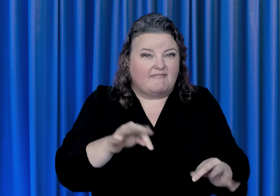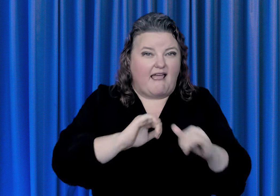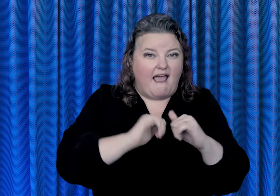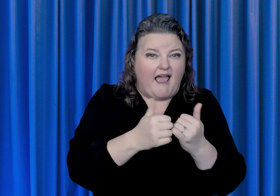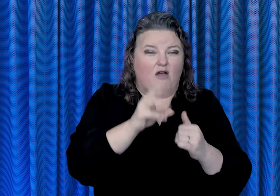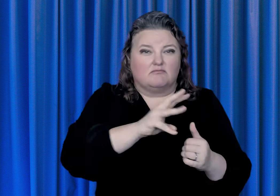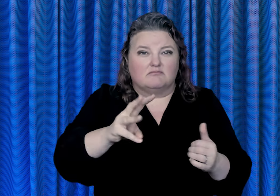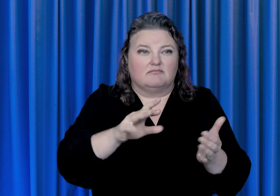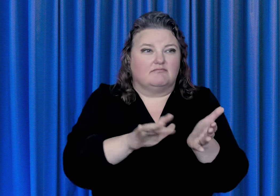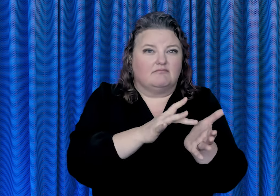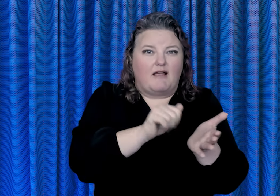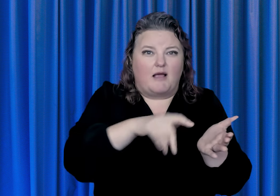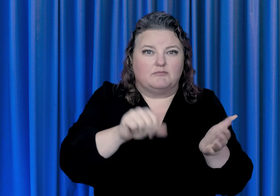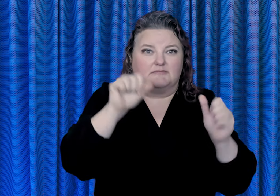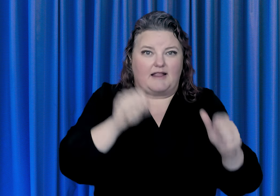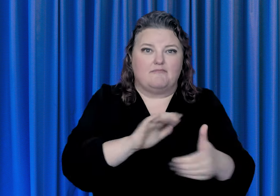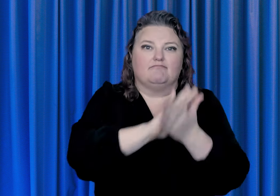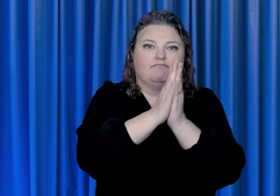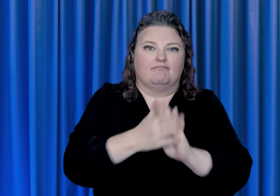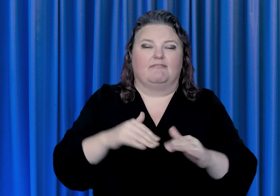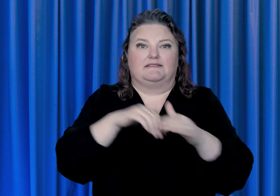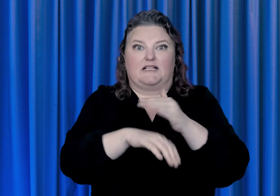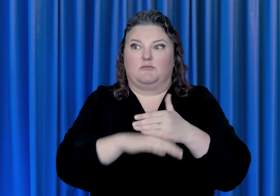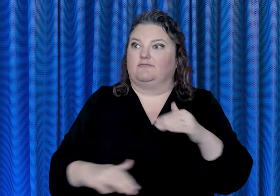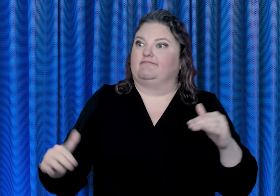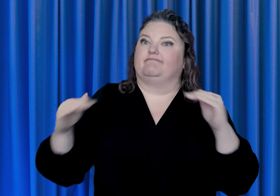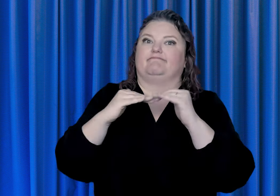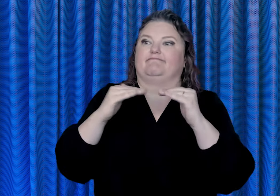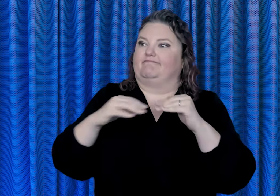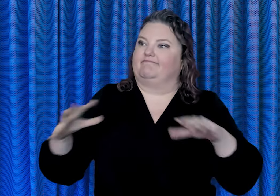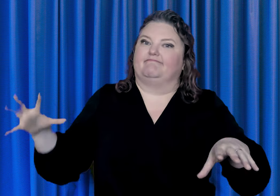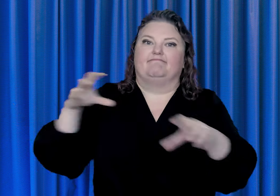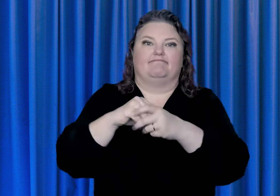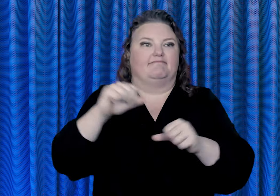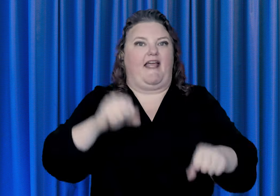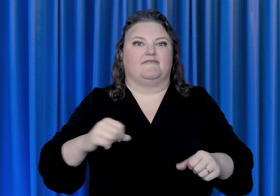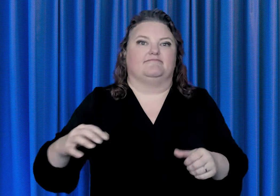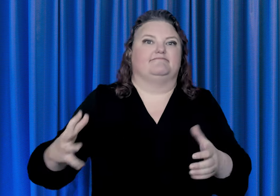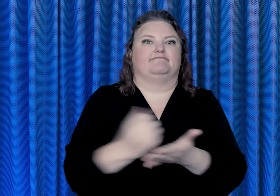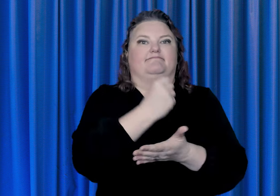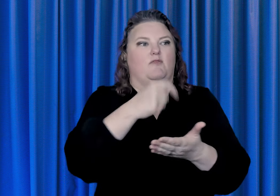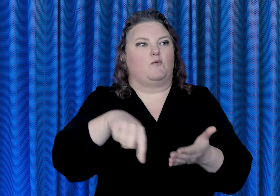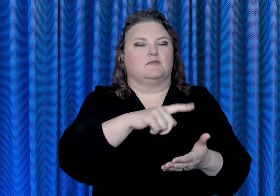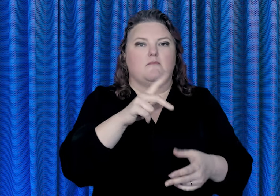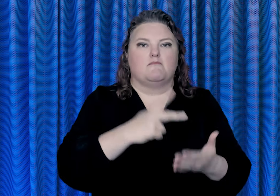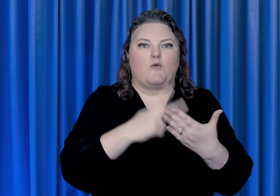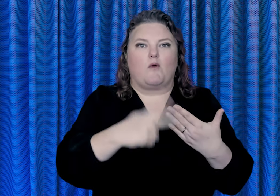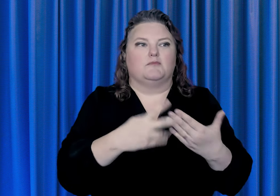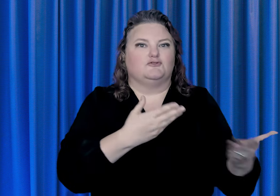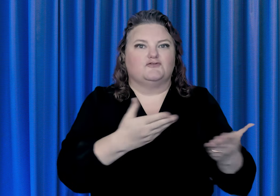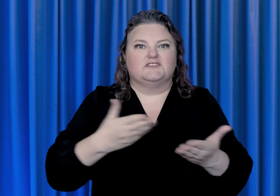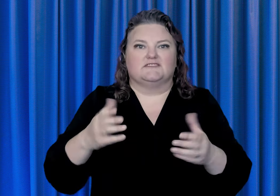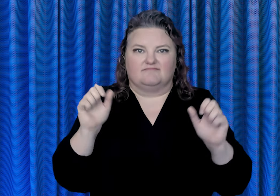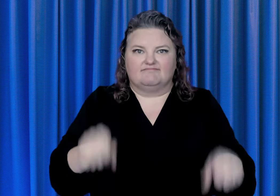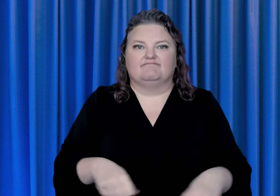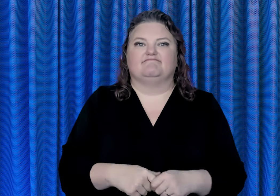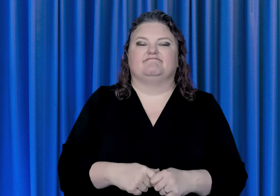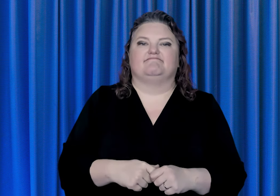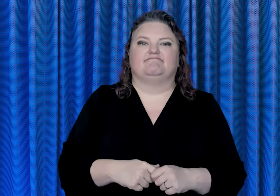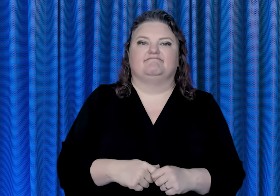is vital to people’s ability to use and benefit from public programs and services.”